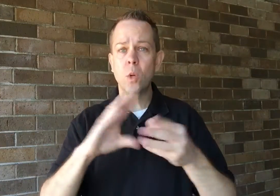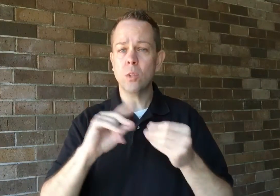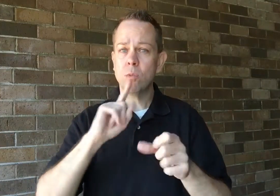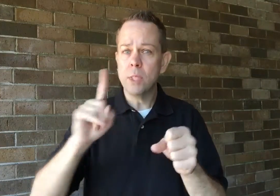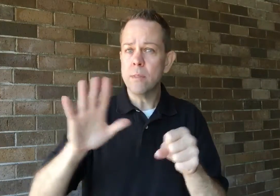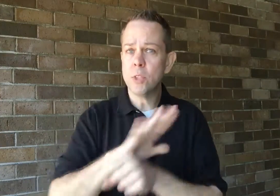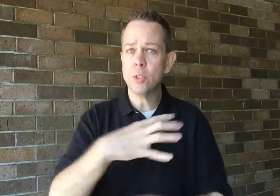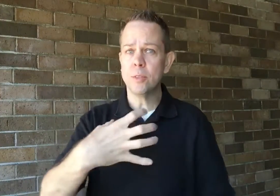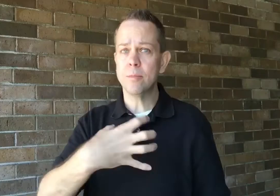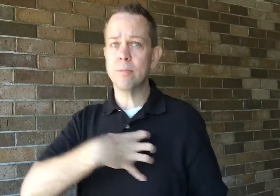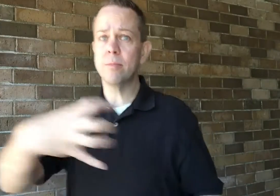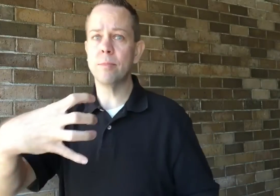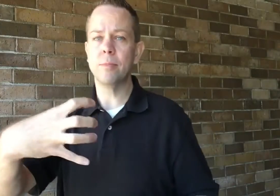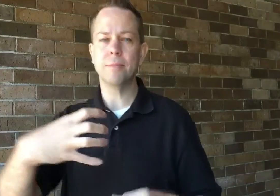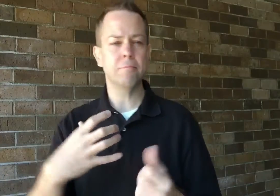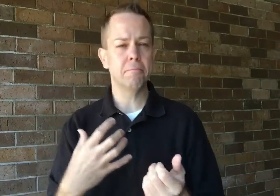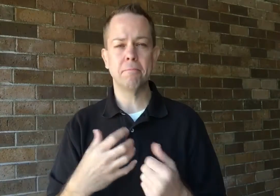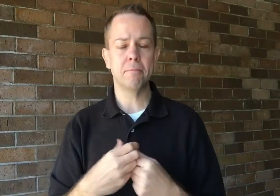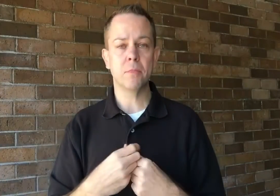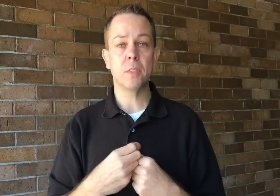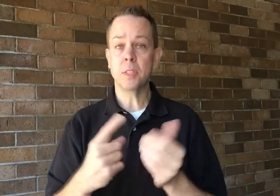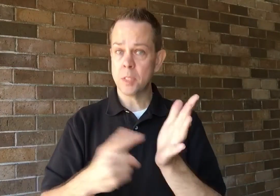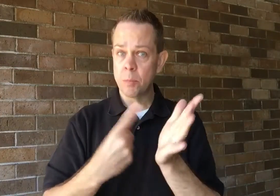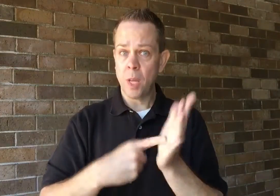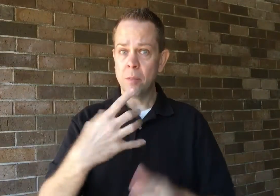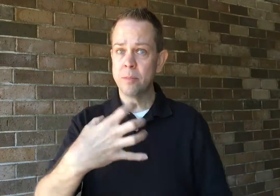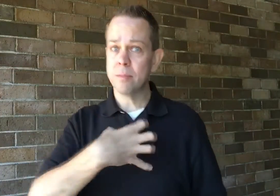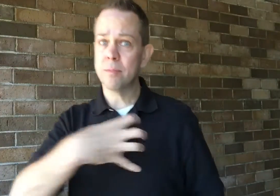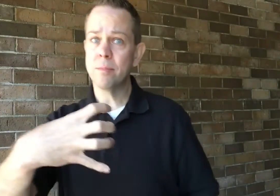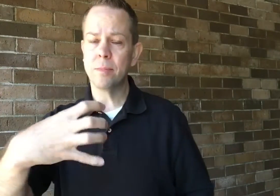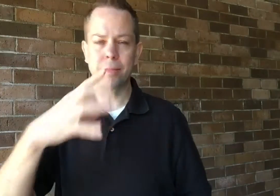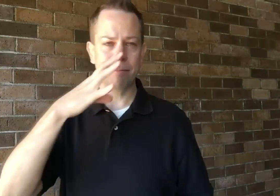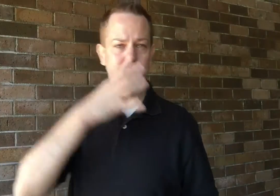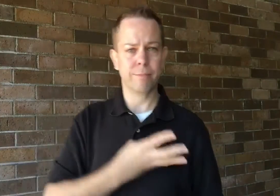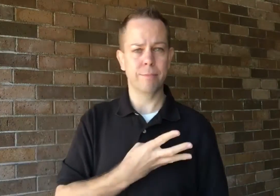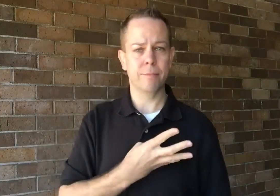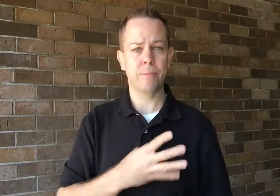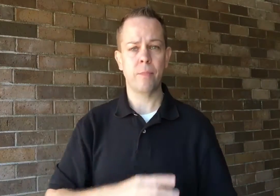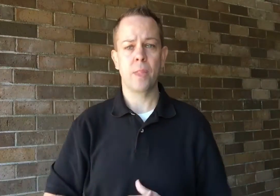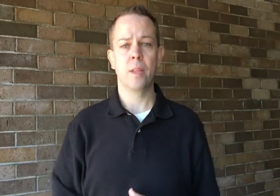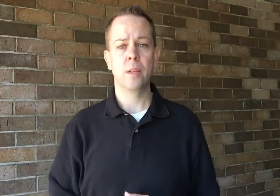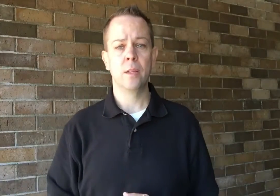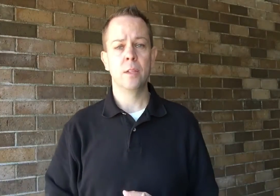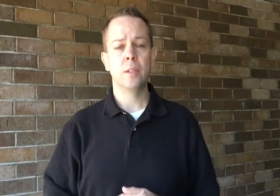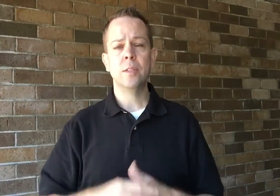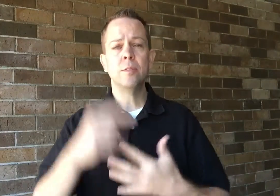but these are really complaints. Sometimes complaints get ignored.